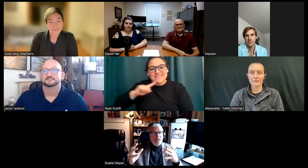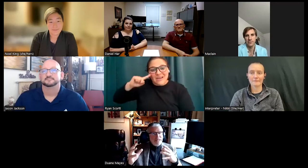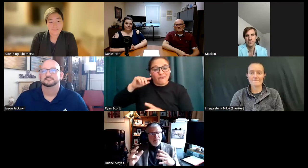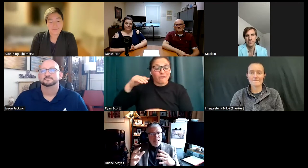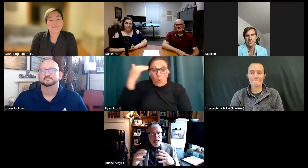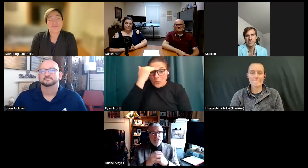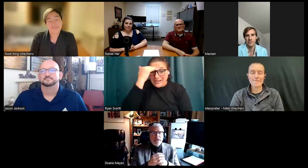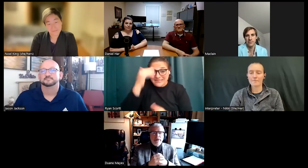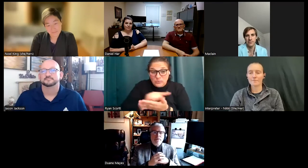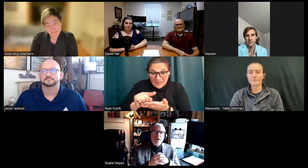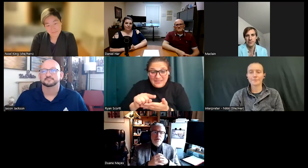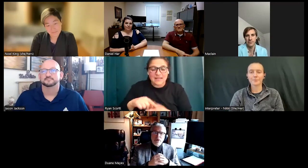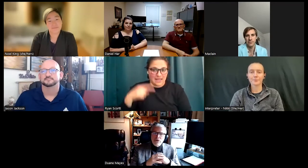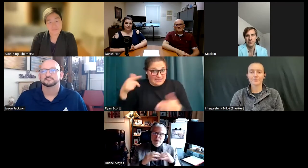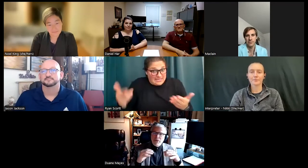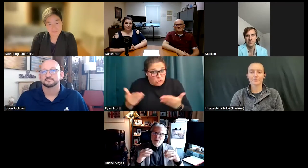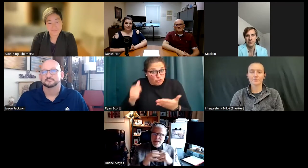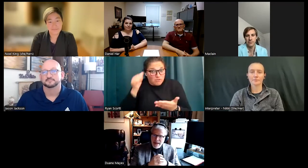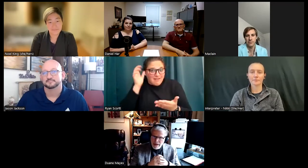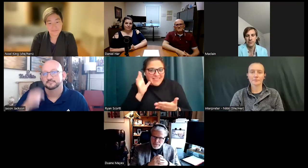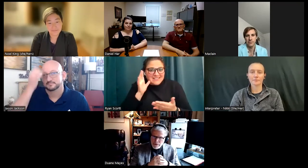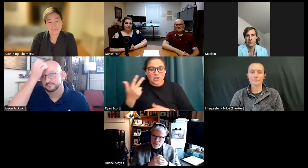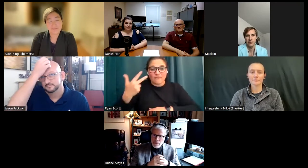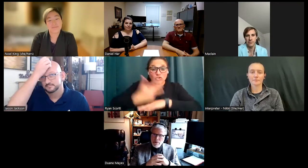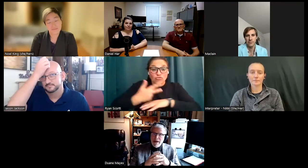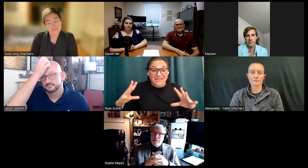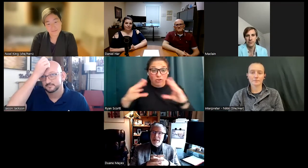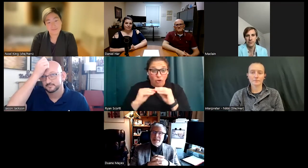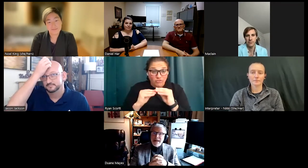the state of Alaska. We're doing a three-day conference where we have a lot